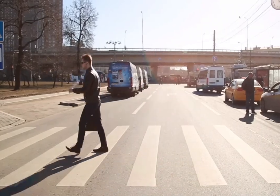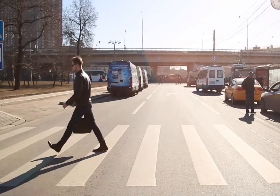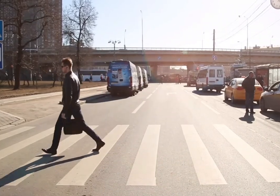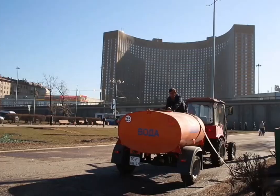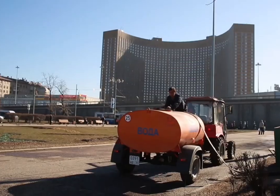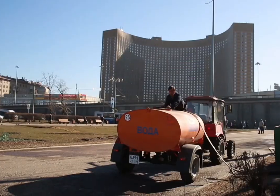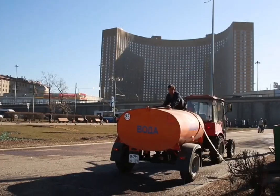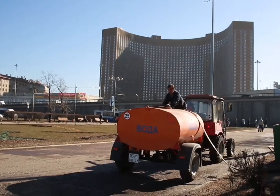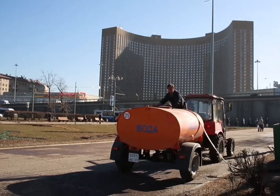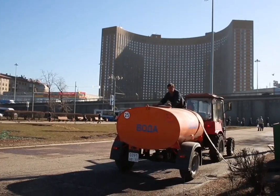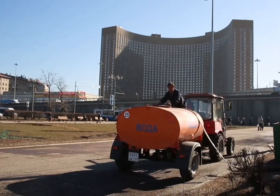(Hotel Cosmos)